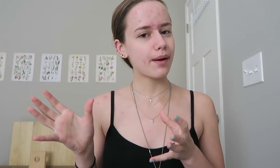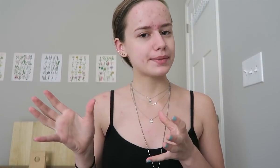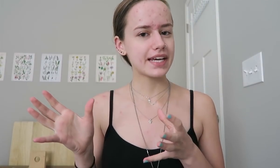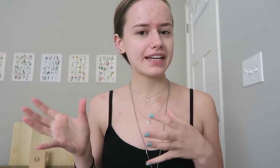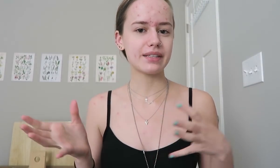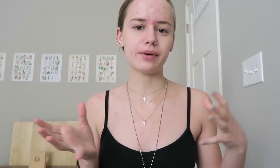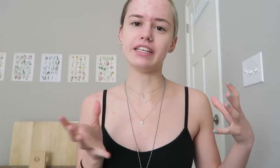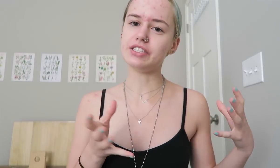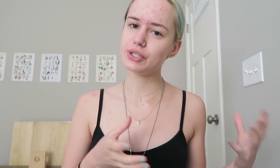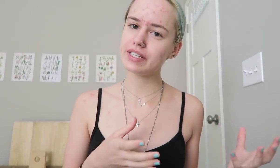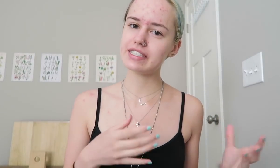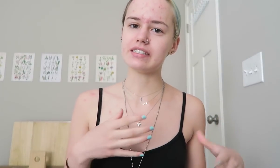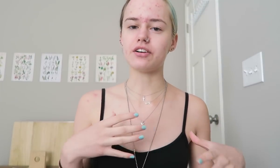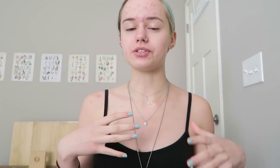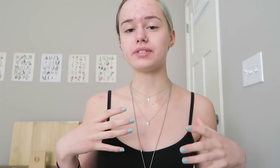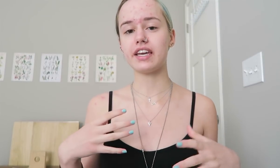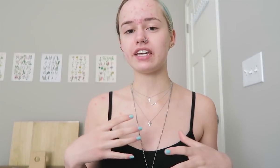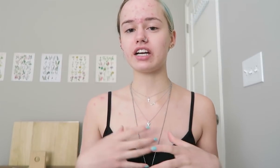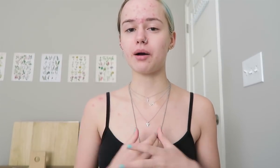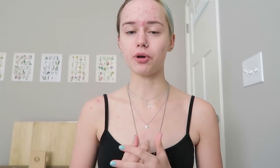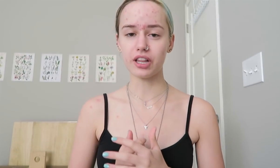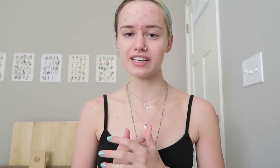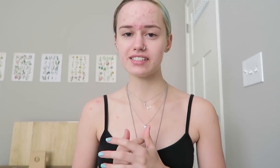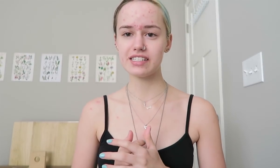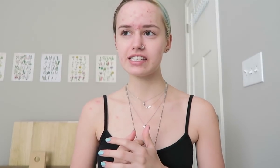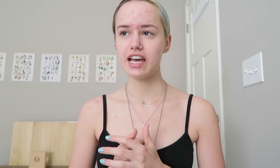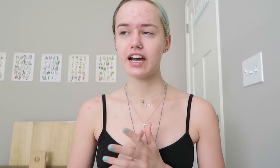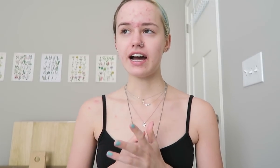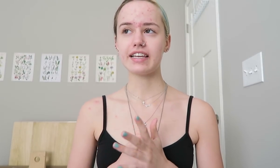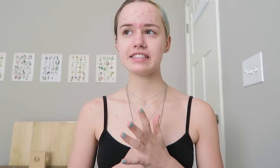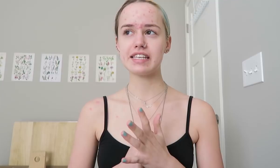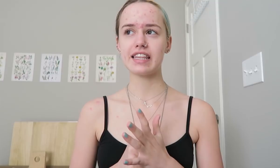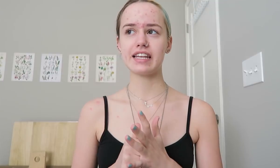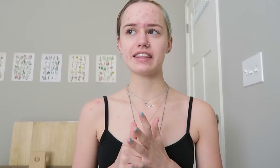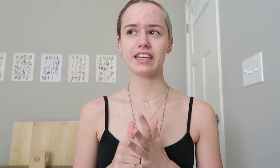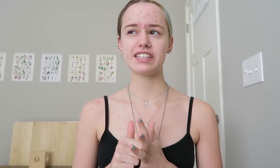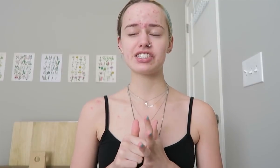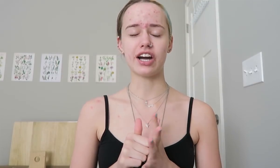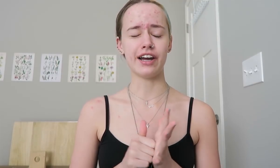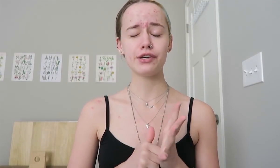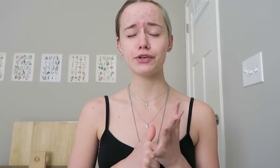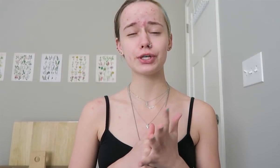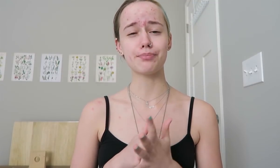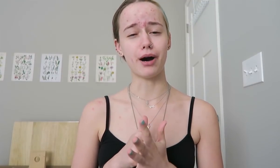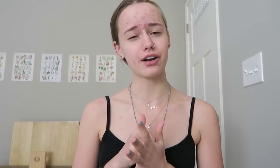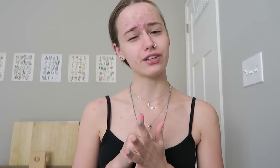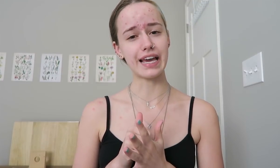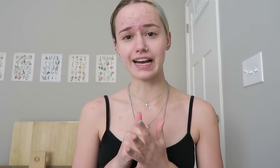website and the way they do it and also taking a couple classes I can say that I think it's kind of a good model, like